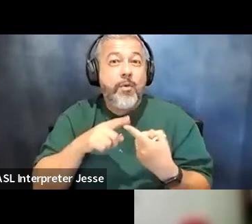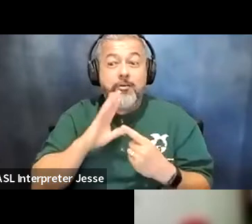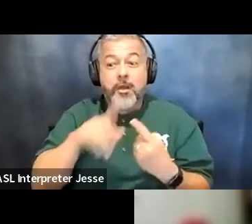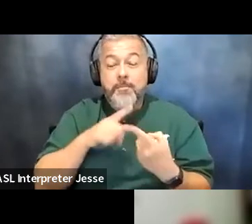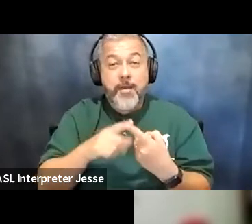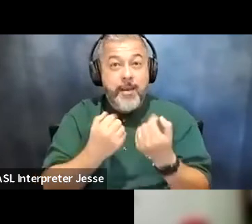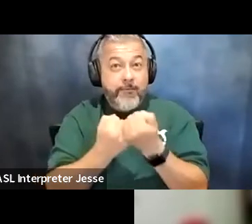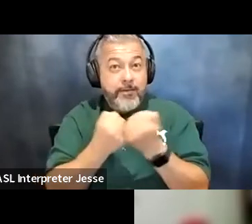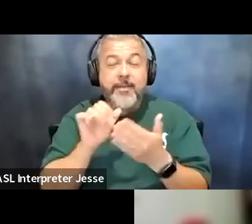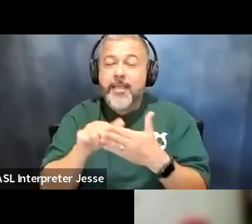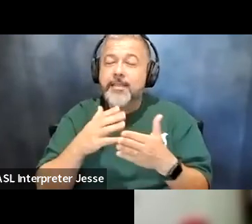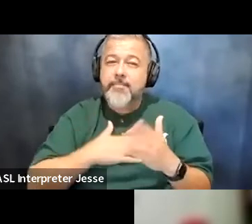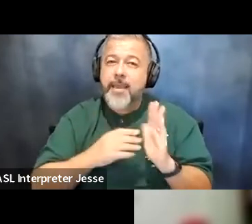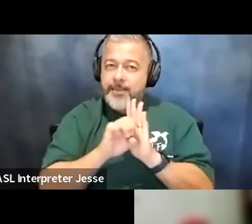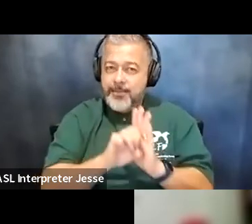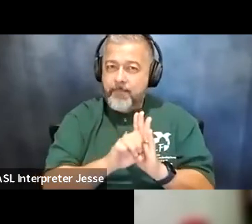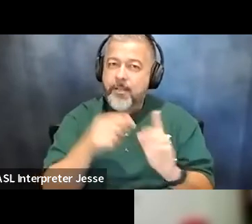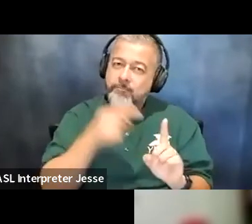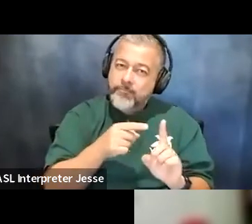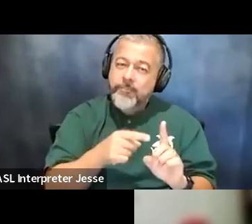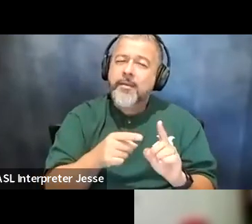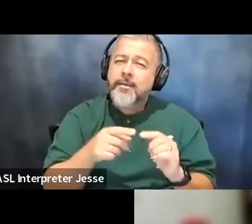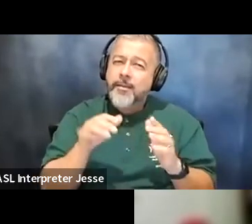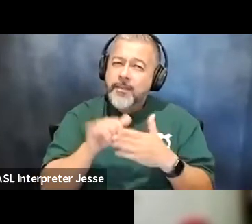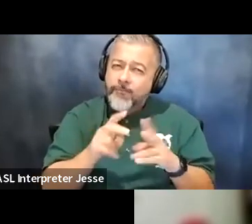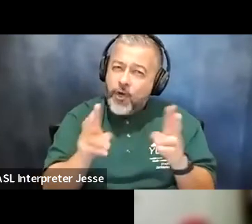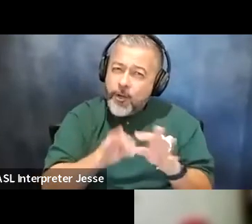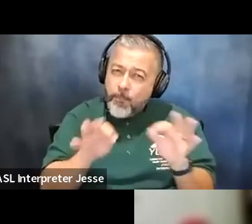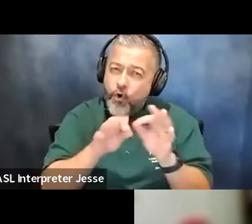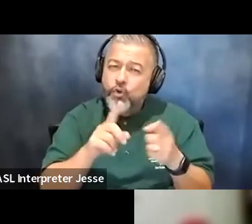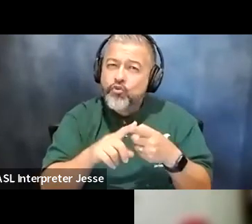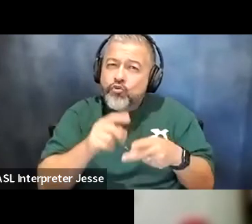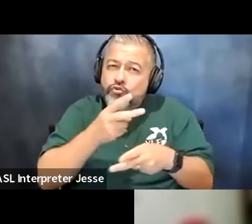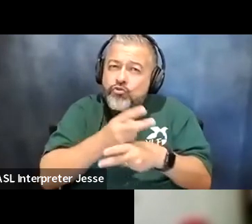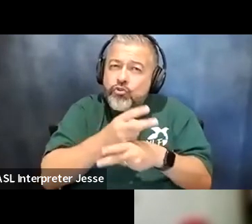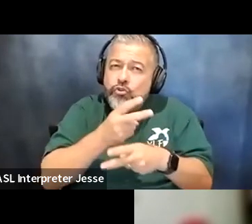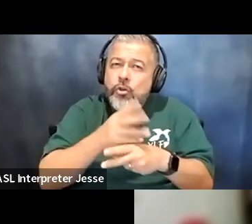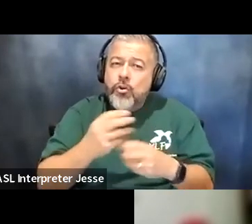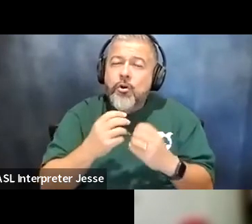where i go i i talk about how important it is to nurture those advocacy skills from a young age